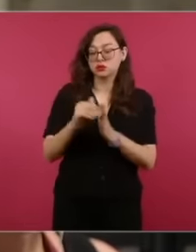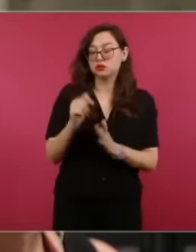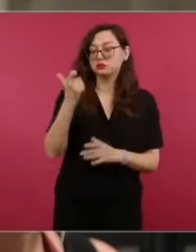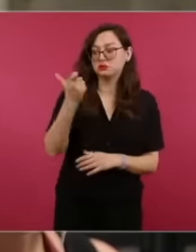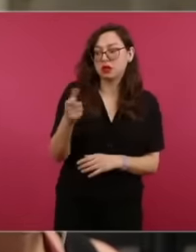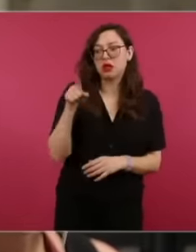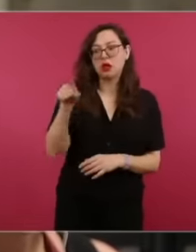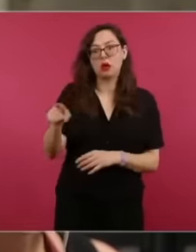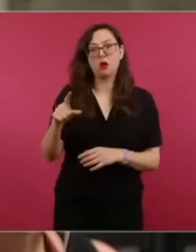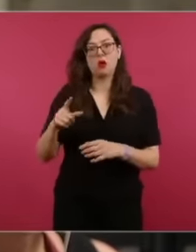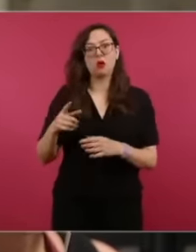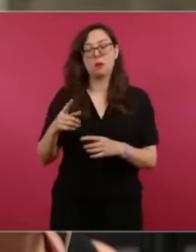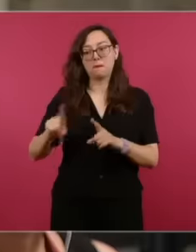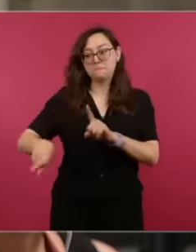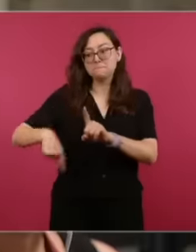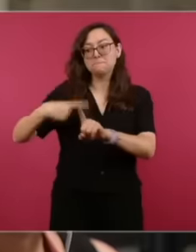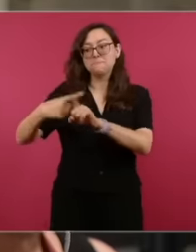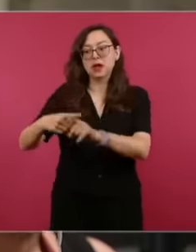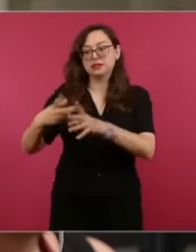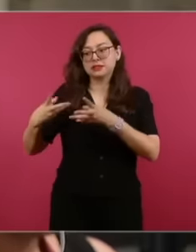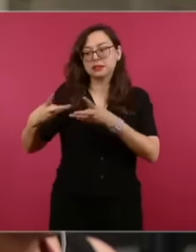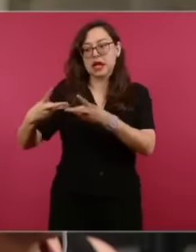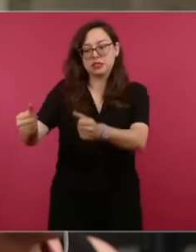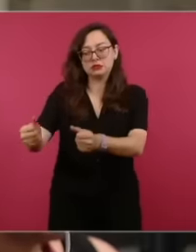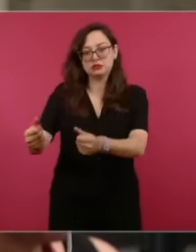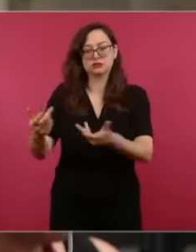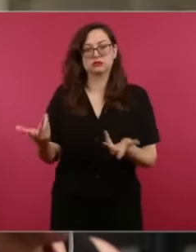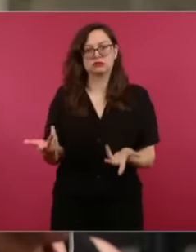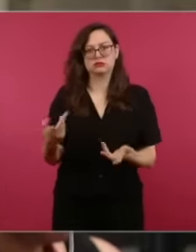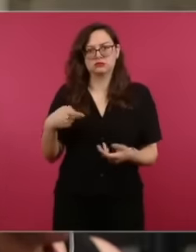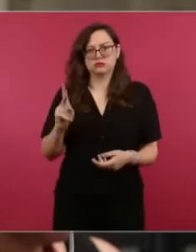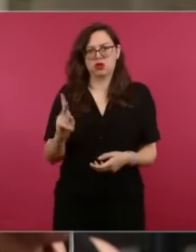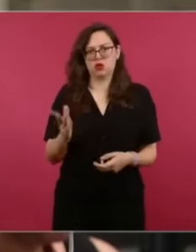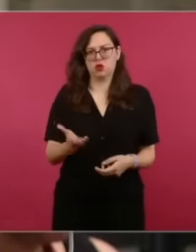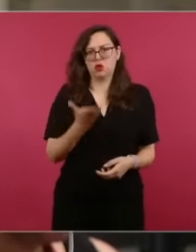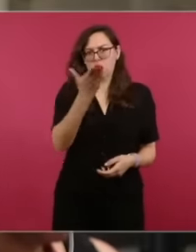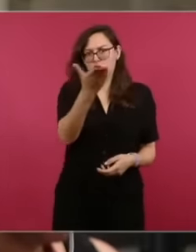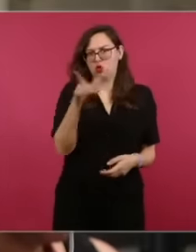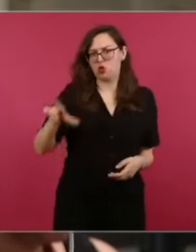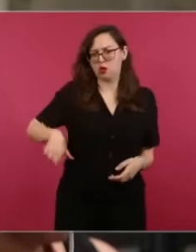has characterized the rest of his administration, a large part of these resources has gone away. To